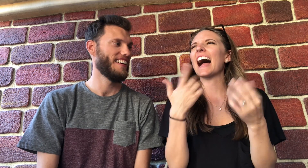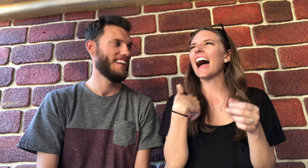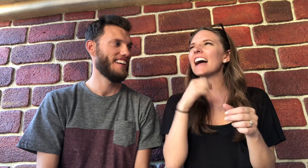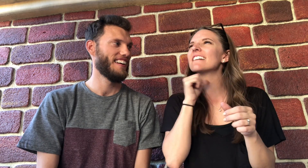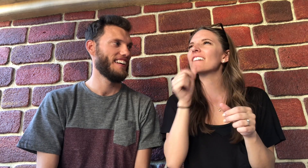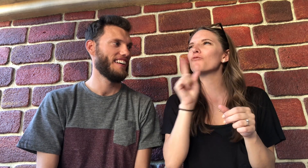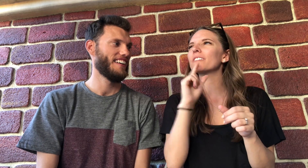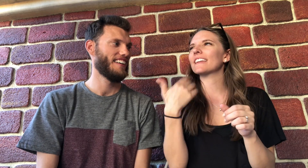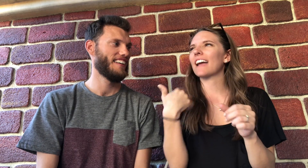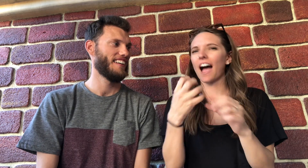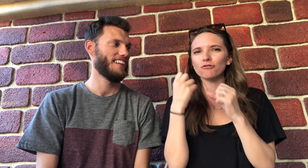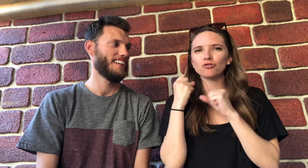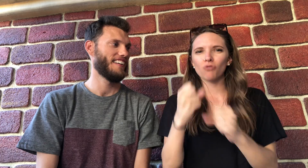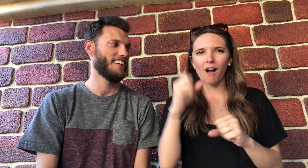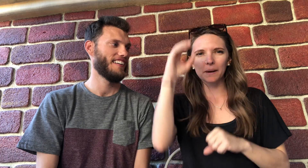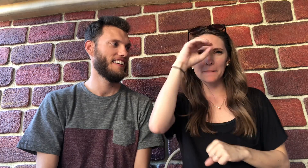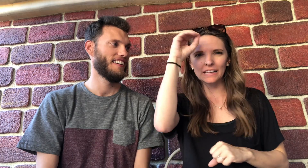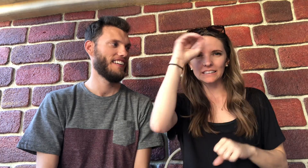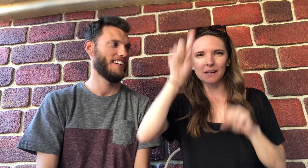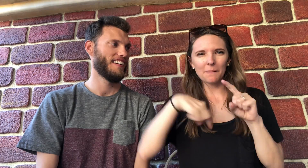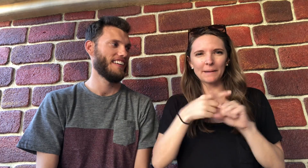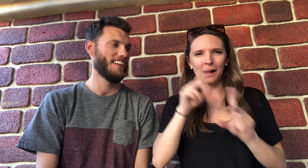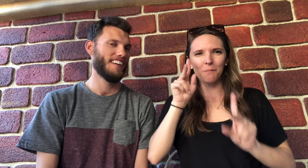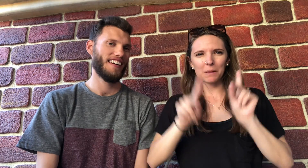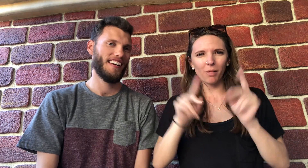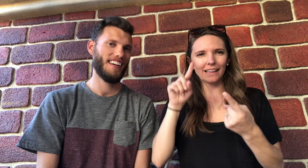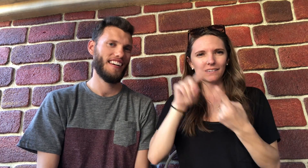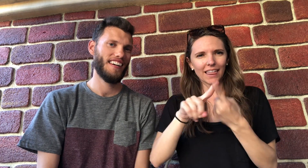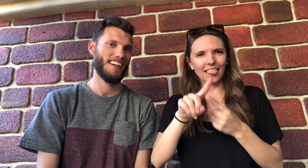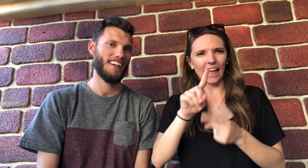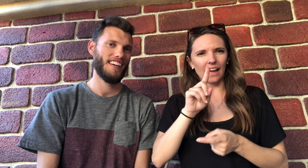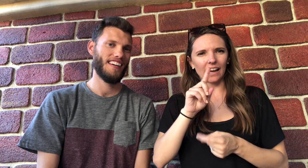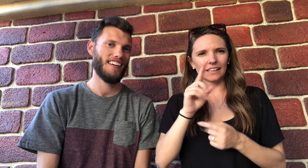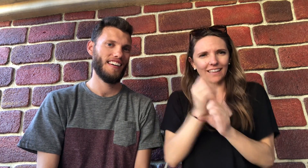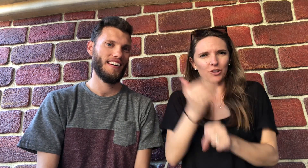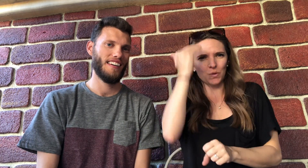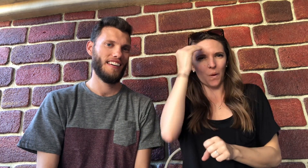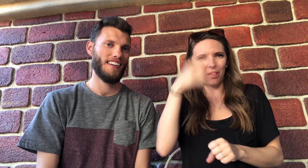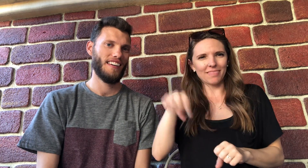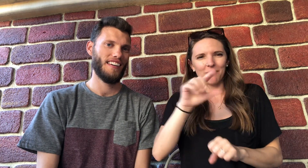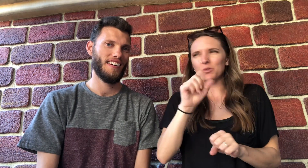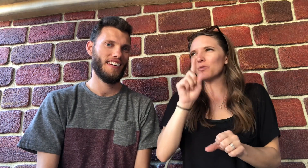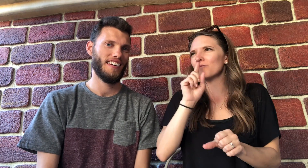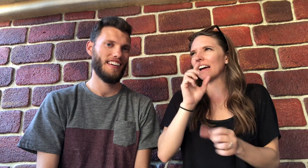Well, typically I don't have strong opinions about people until I get to know them.